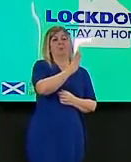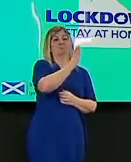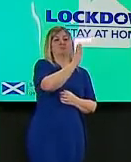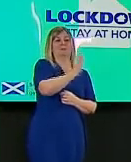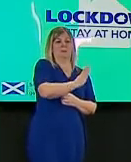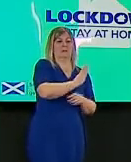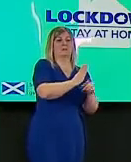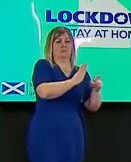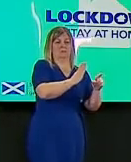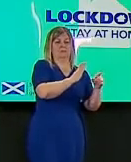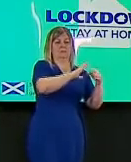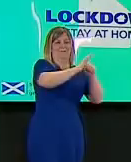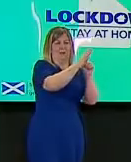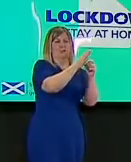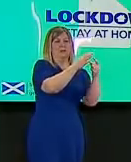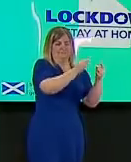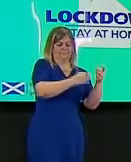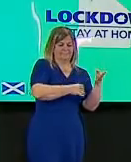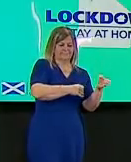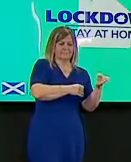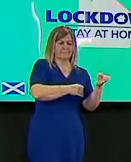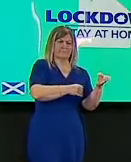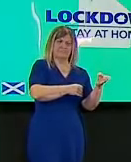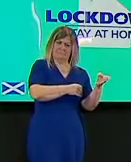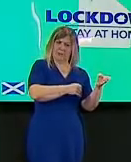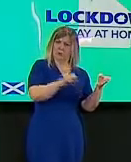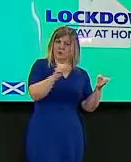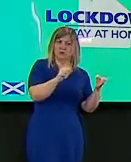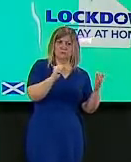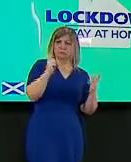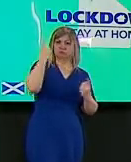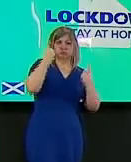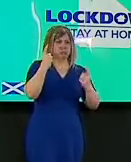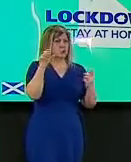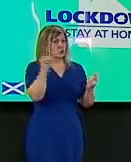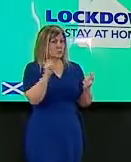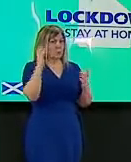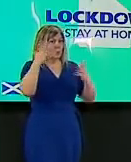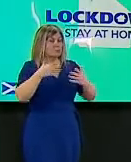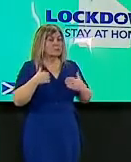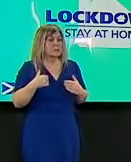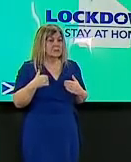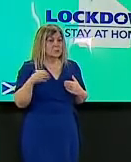just how concerned should people be about this and and what reassurances can you give